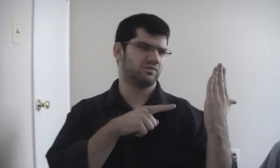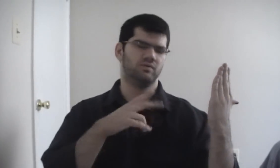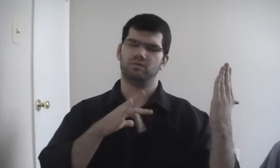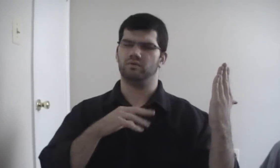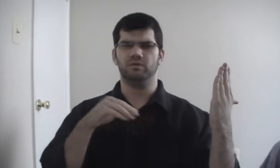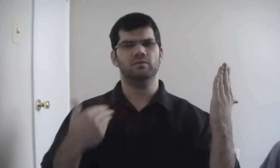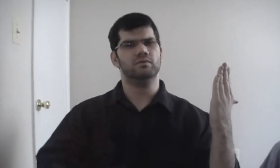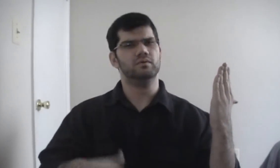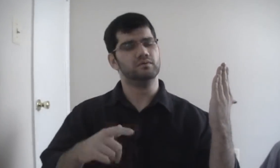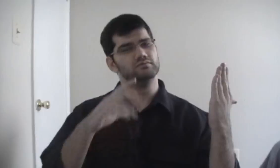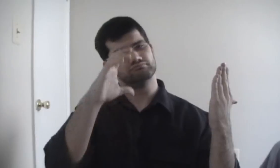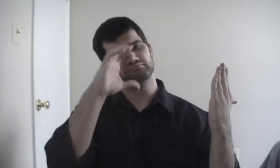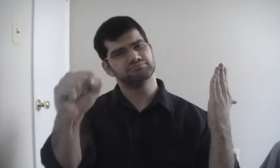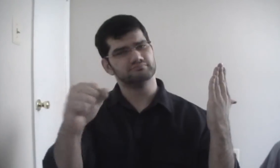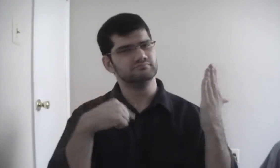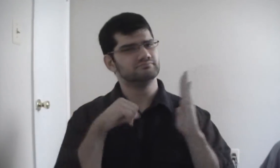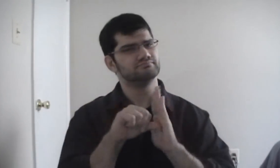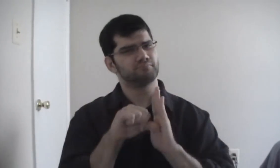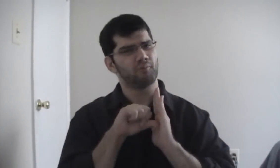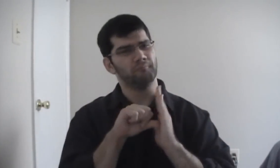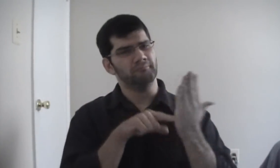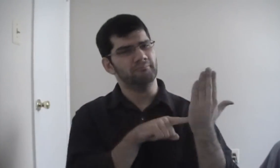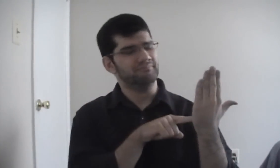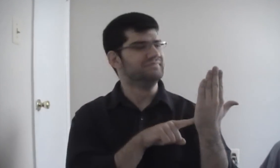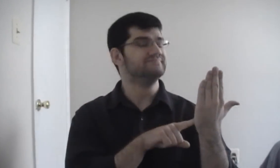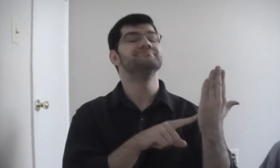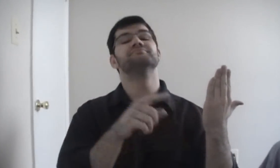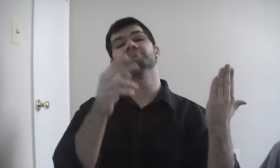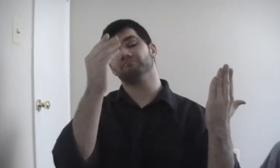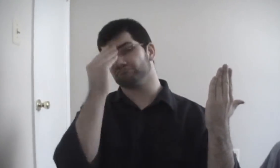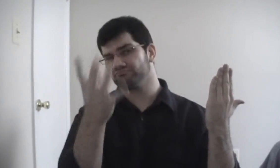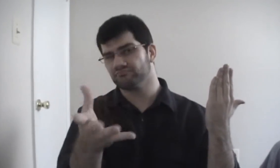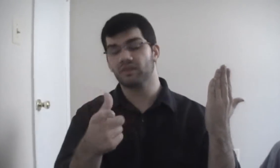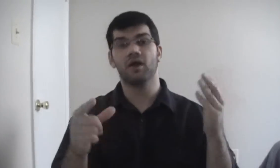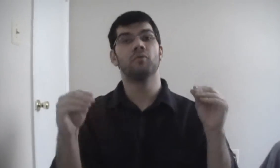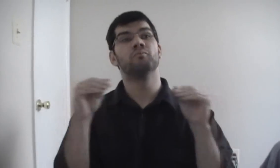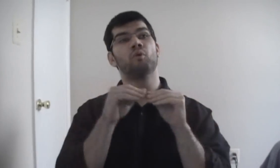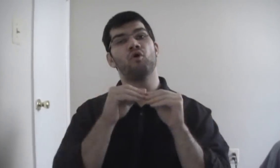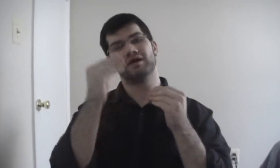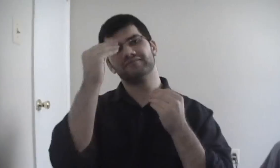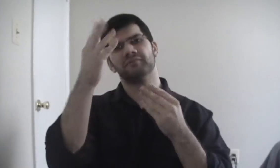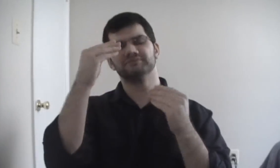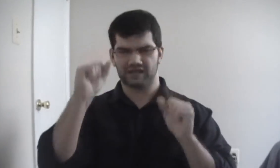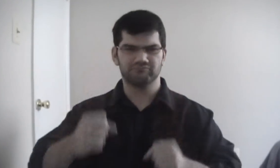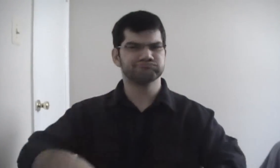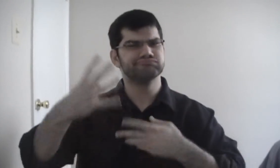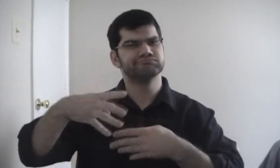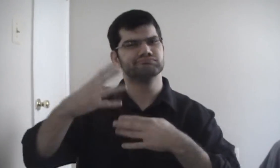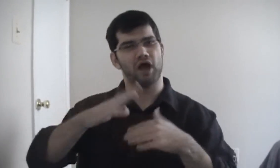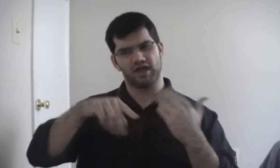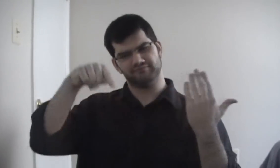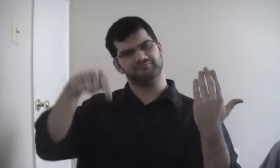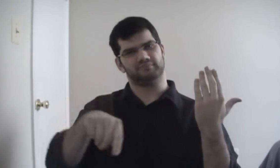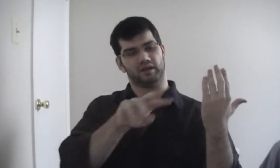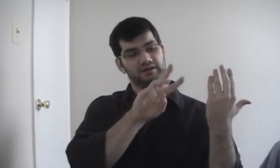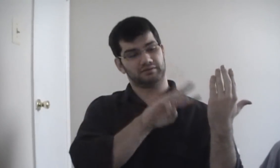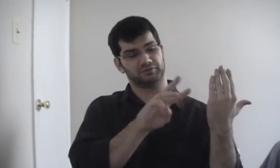The artwork is very good..... For more information, you can go to